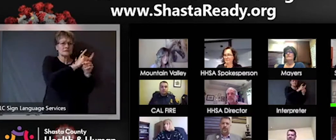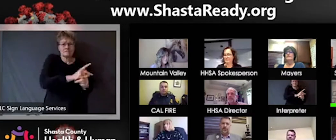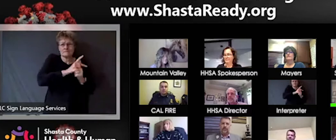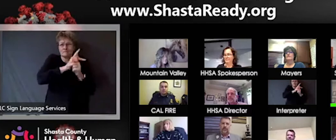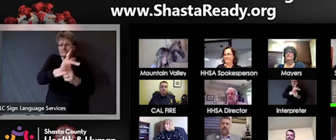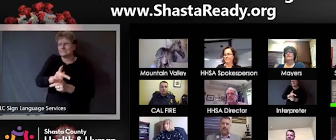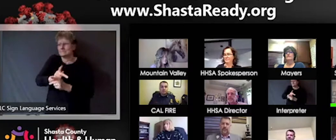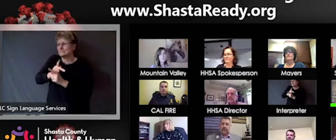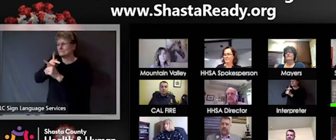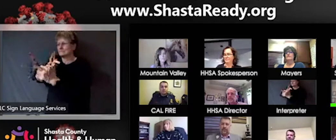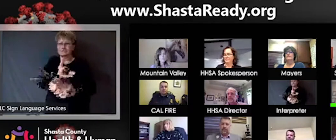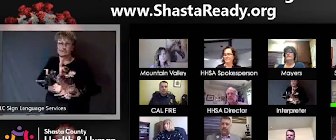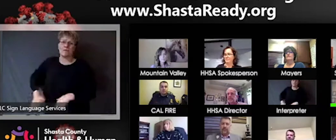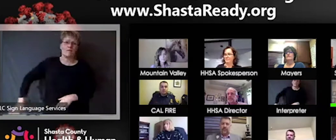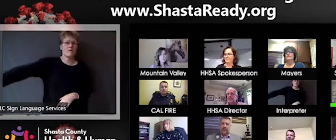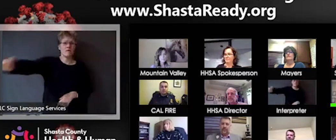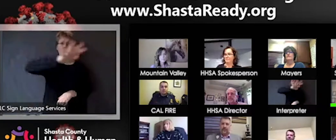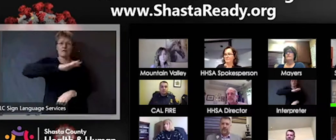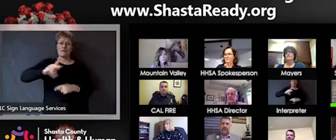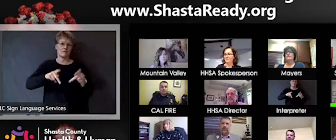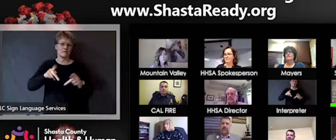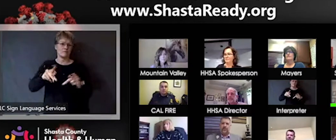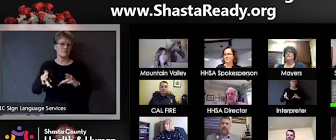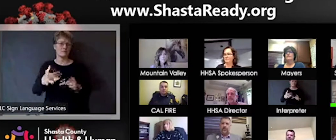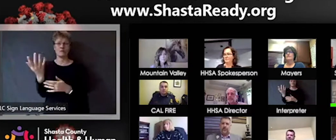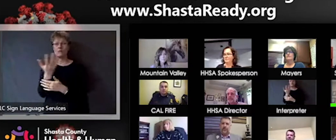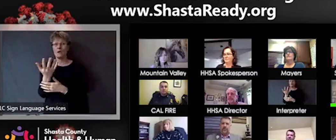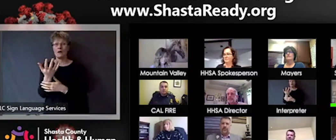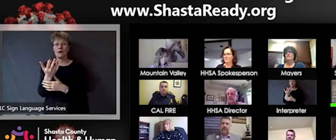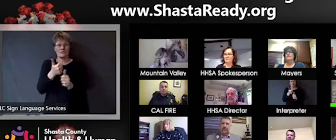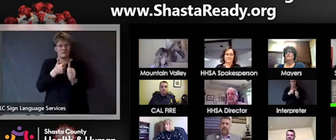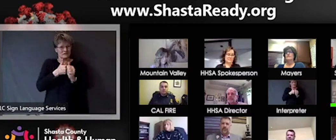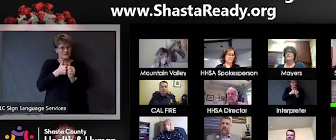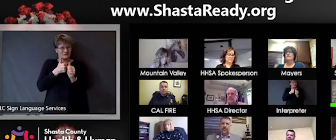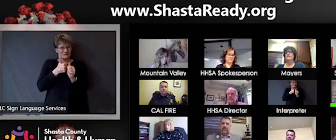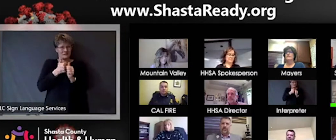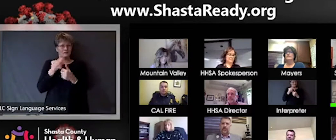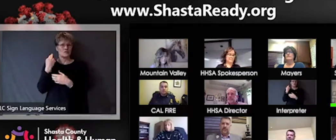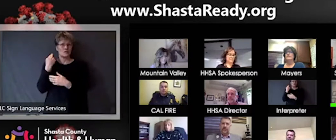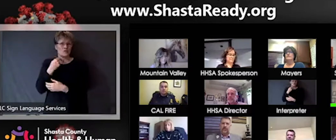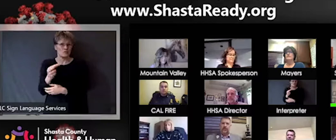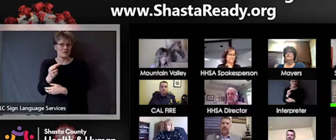they are doing their best to take care every day and so also right there